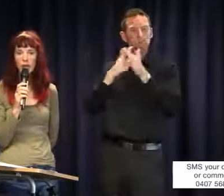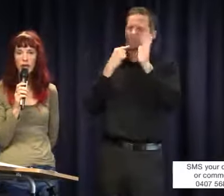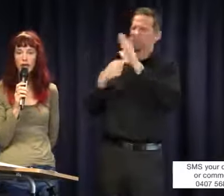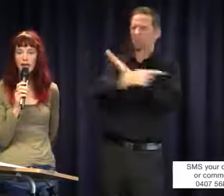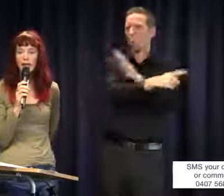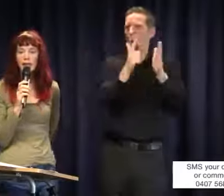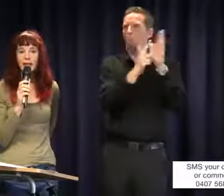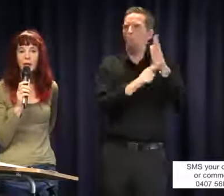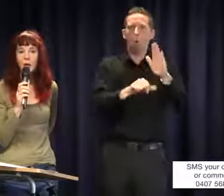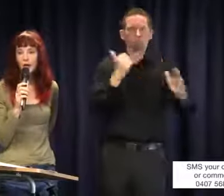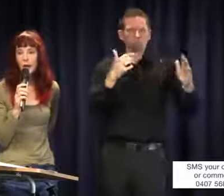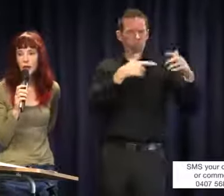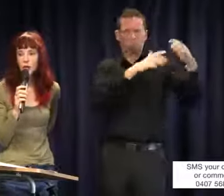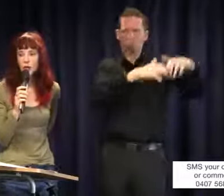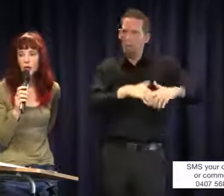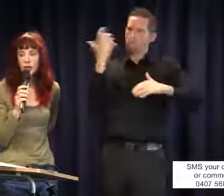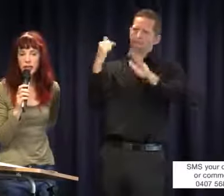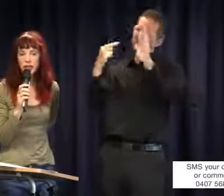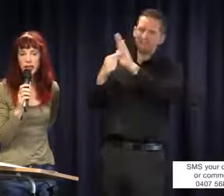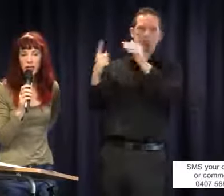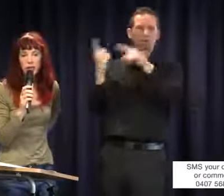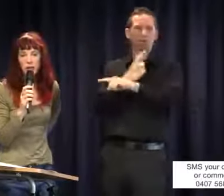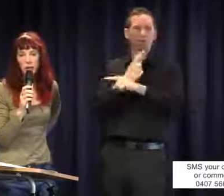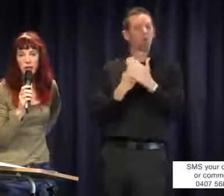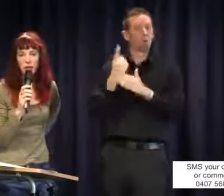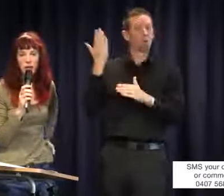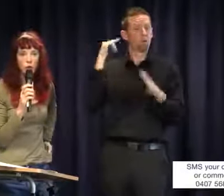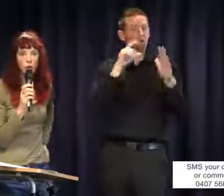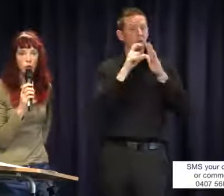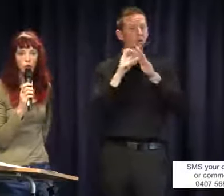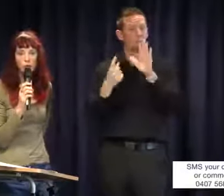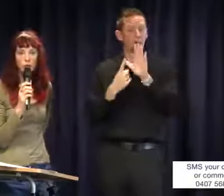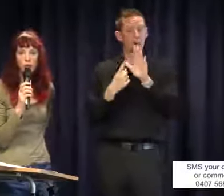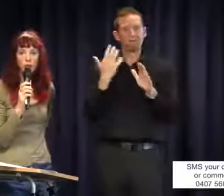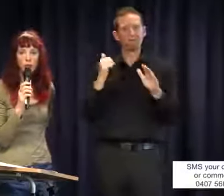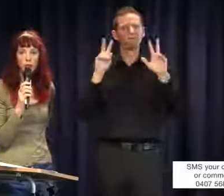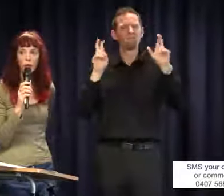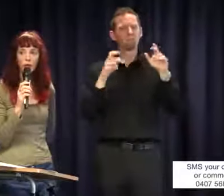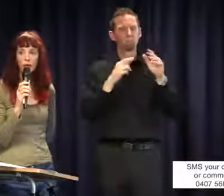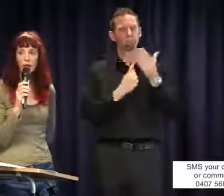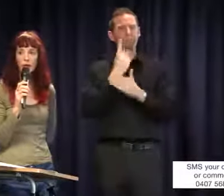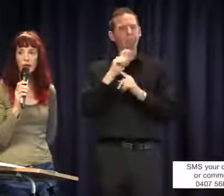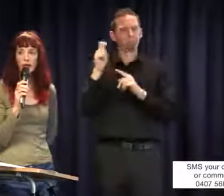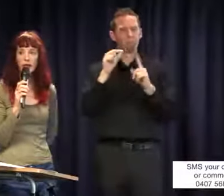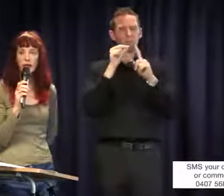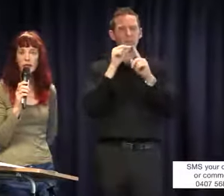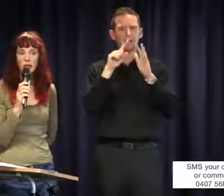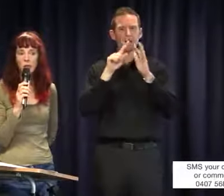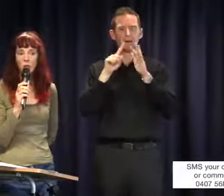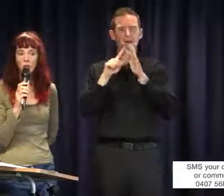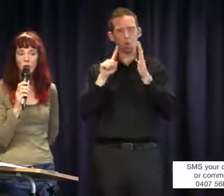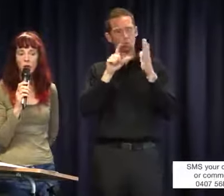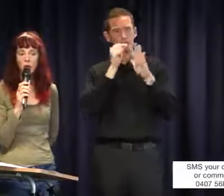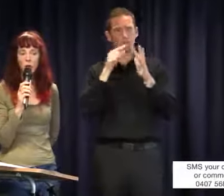has already happened with the DDA. There was a case called Purvis PURVIS where a child